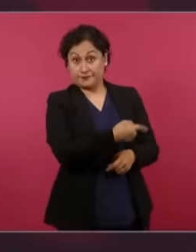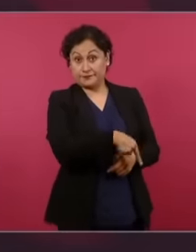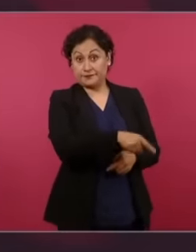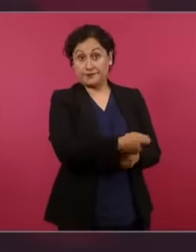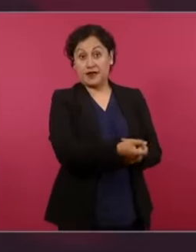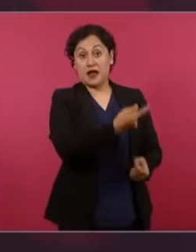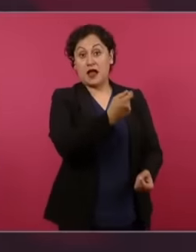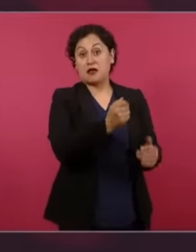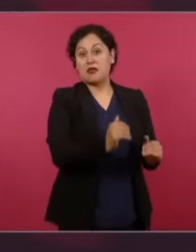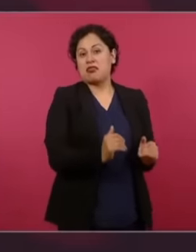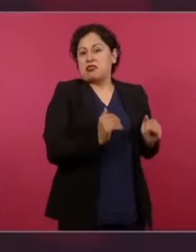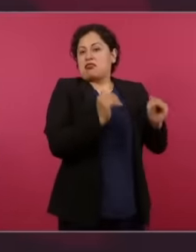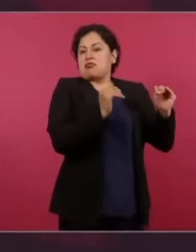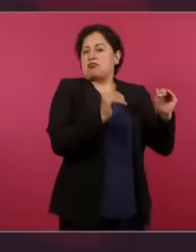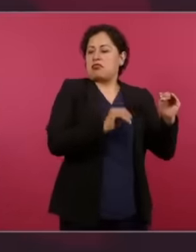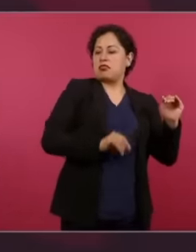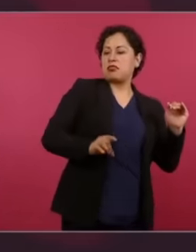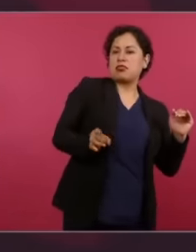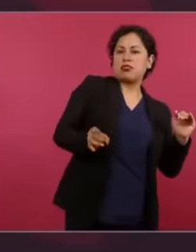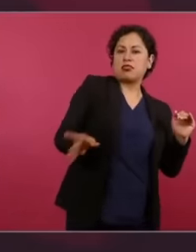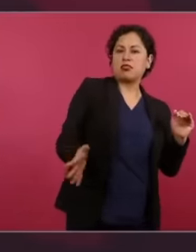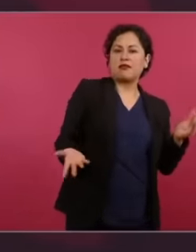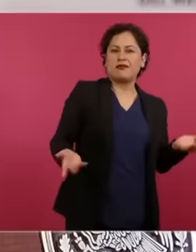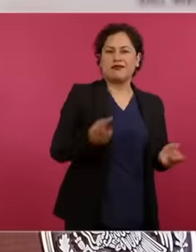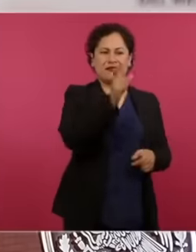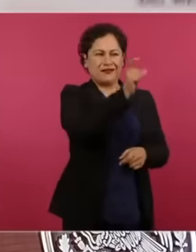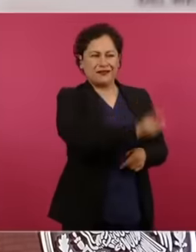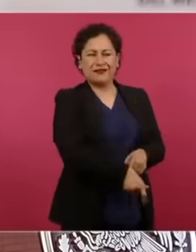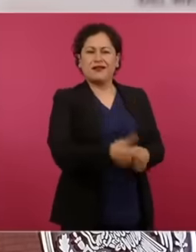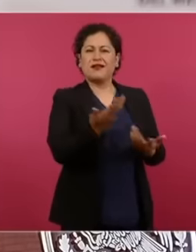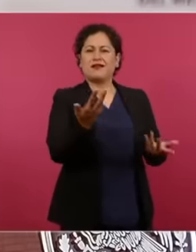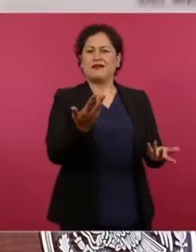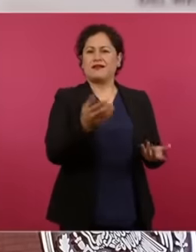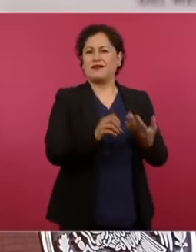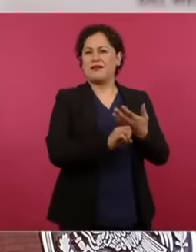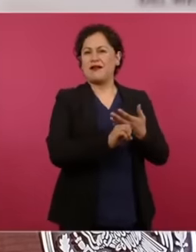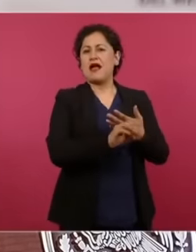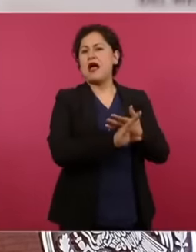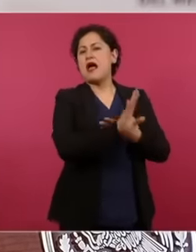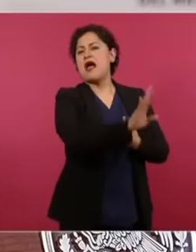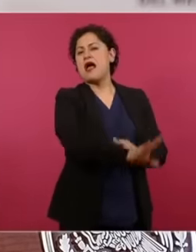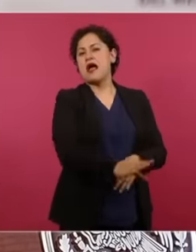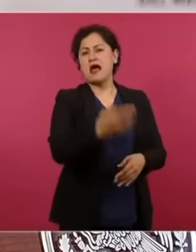and agree that they are racists and that they are classists and that they have contempt for the